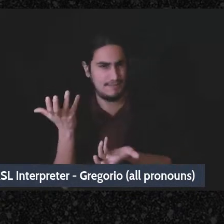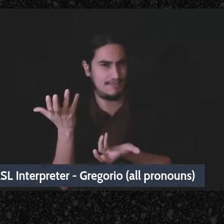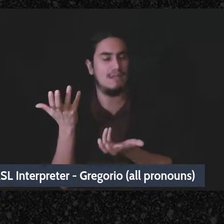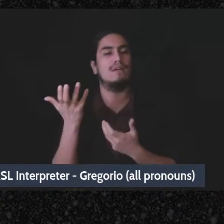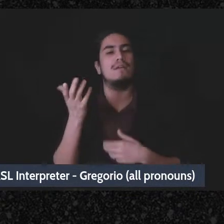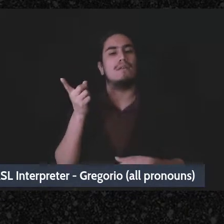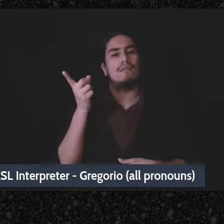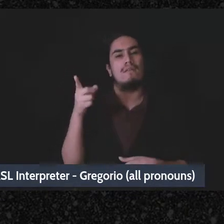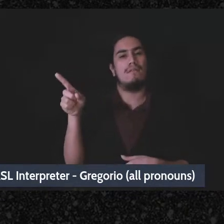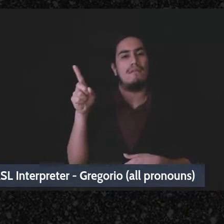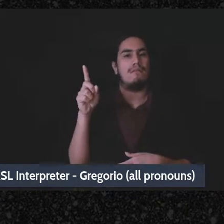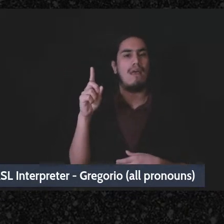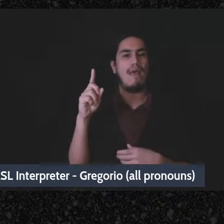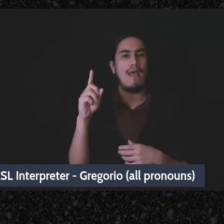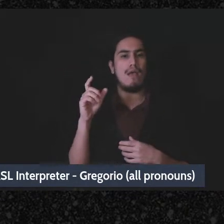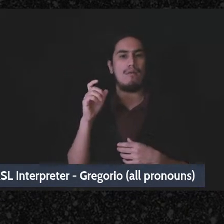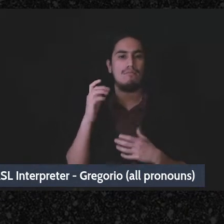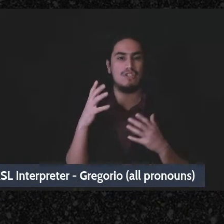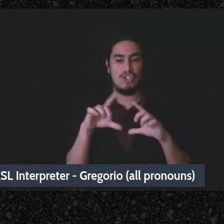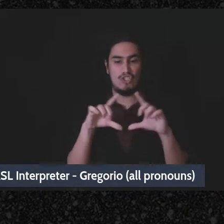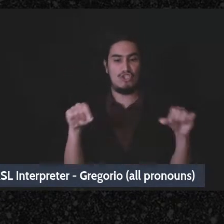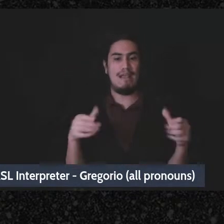You know, nobody's going to split their check at the end of the night using-using